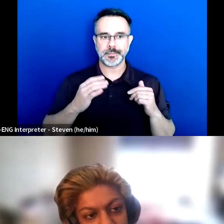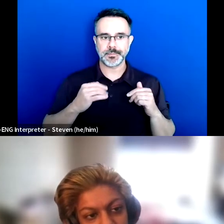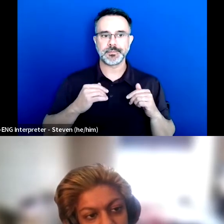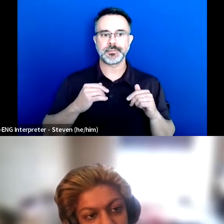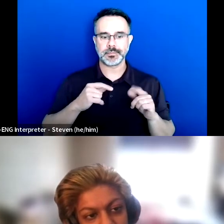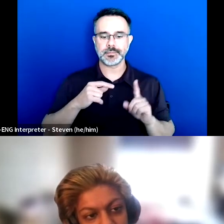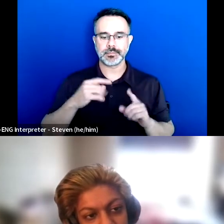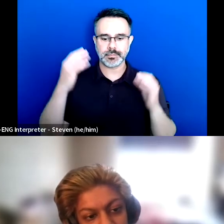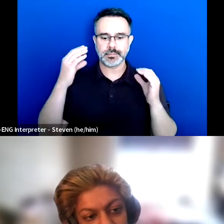So, for a start, the school was just not accessible.